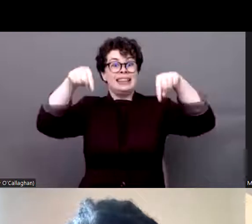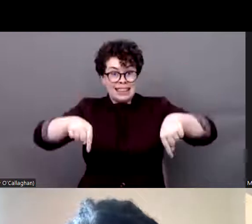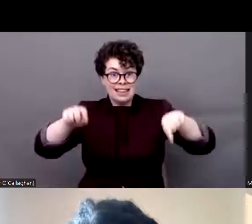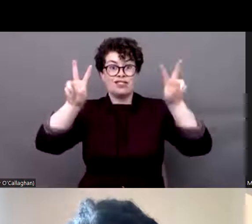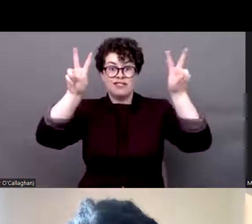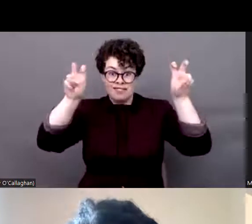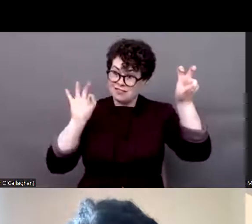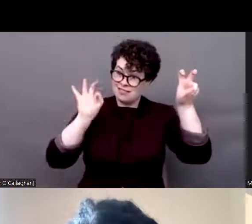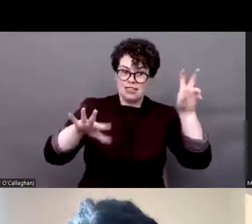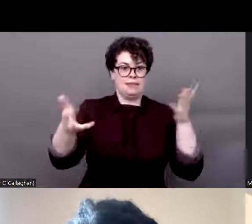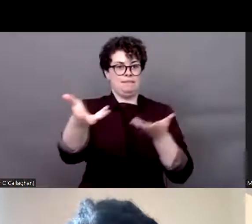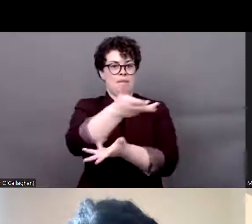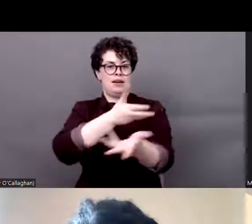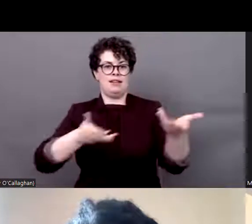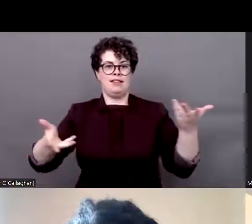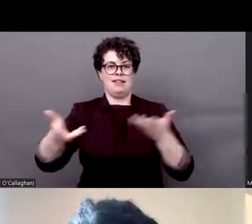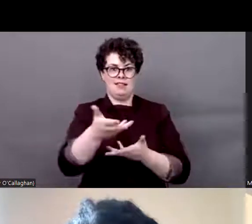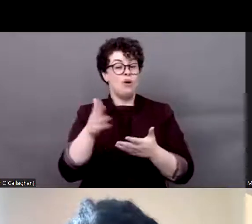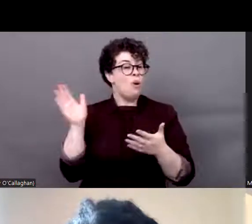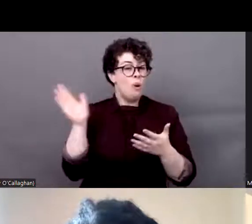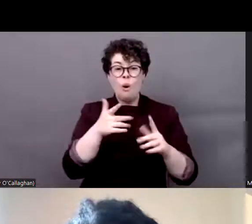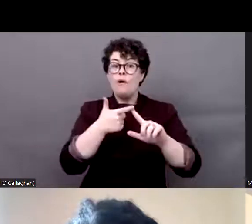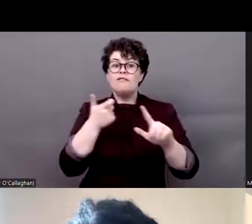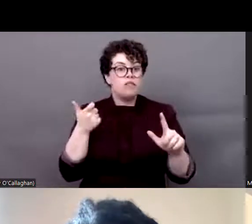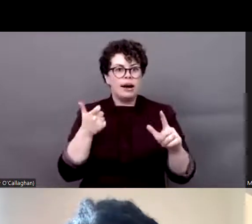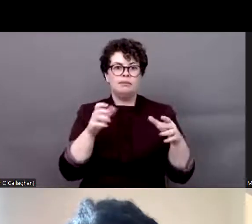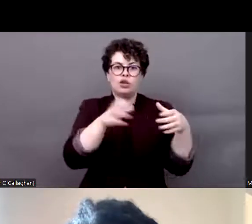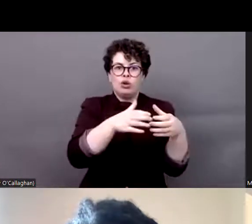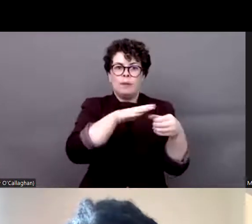be here today with these underrepresented communities. As